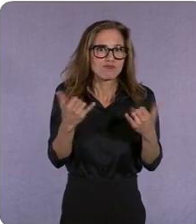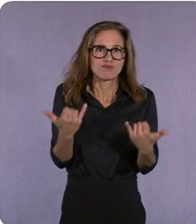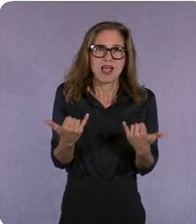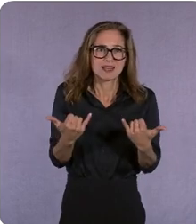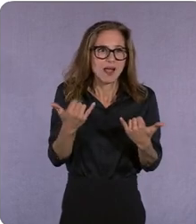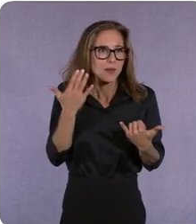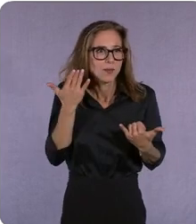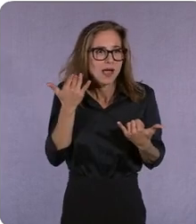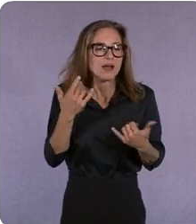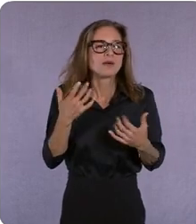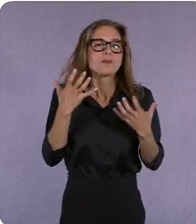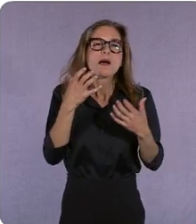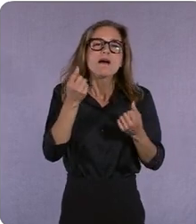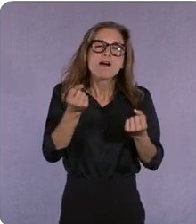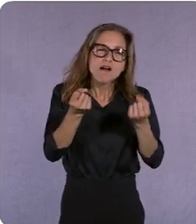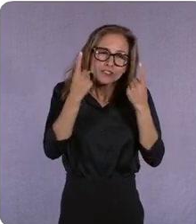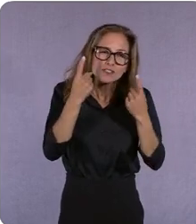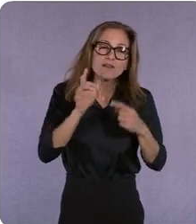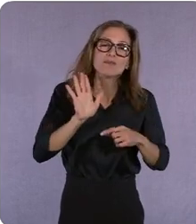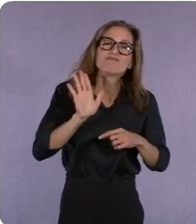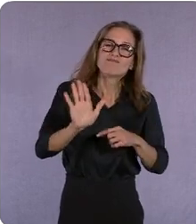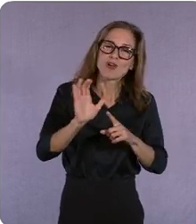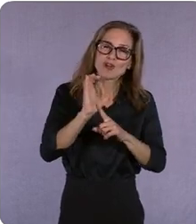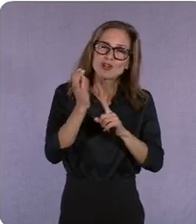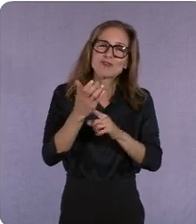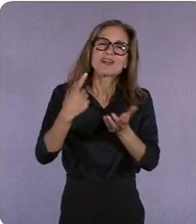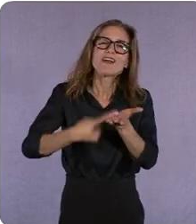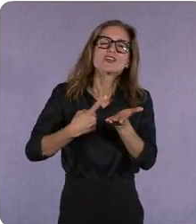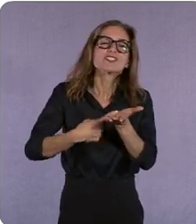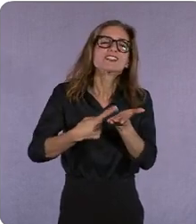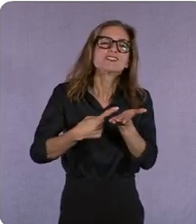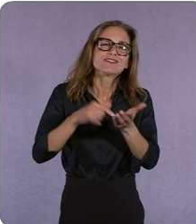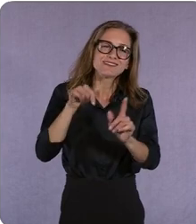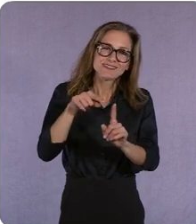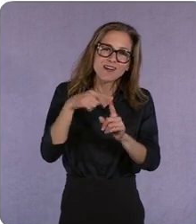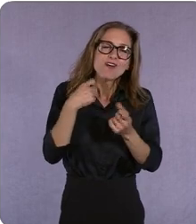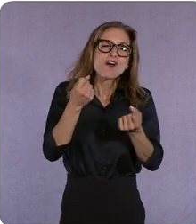cultural conversation understanding where people are in their lives like where women are in may